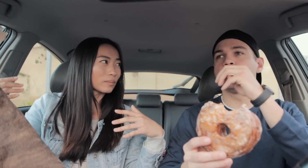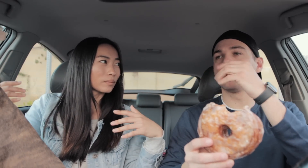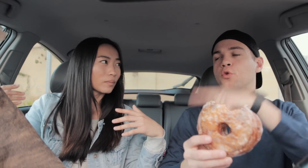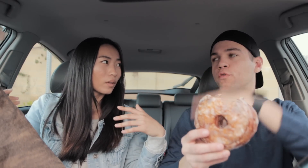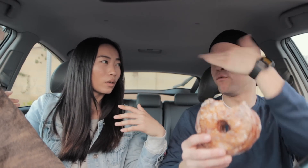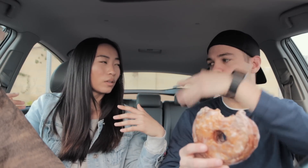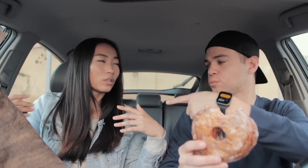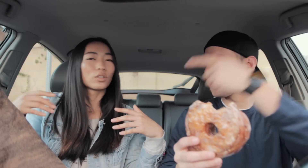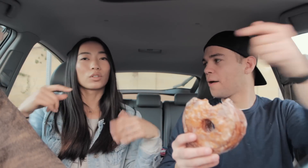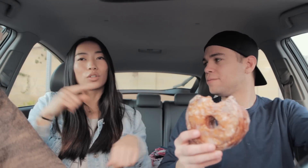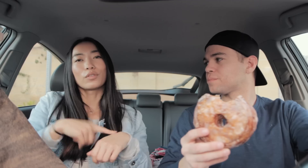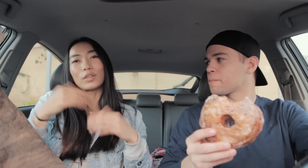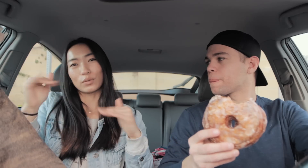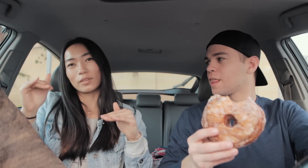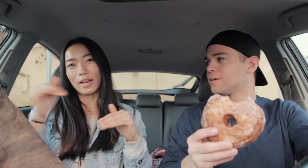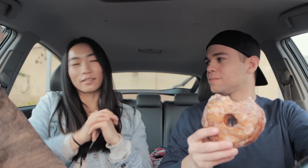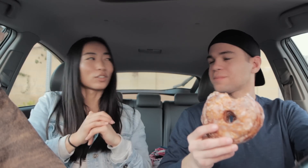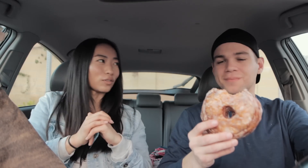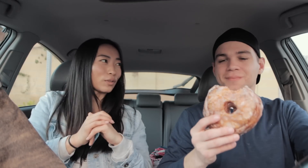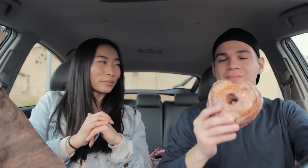10:00 pm curfew curfew. yeah, curfew